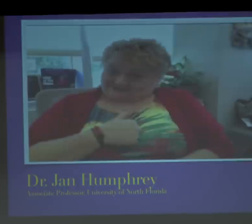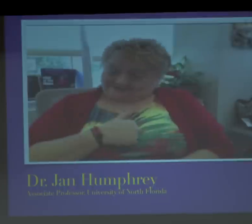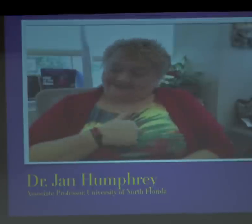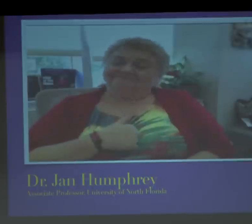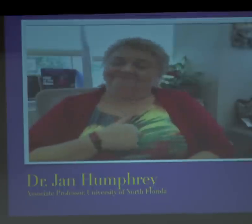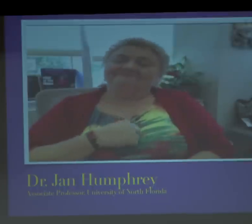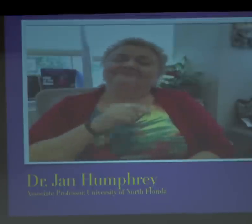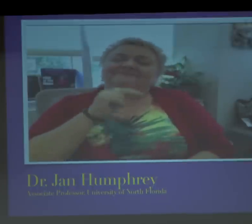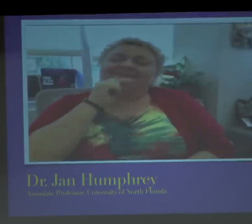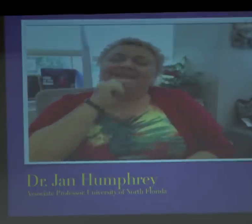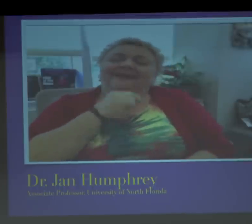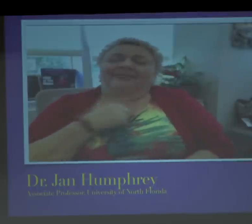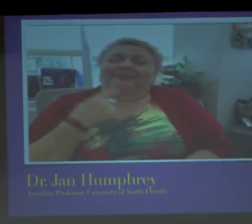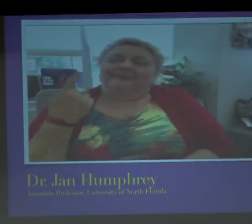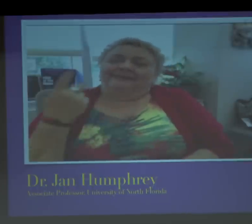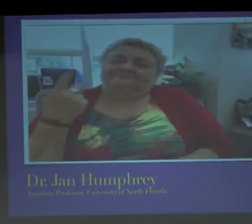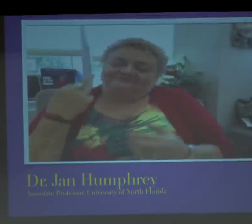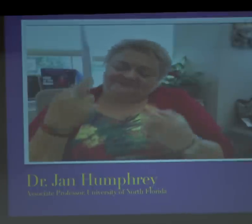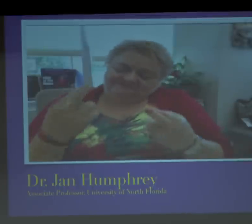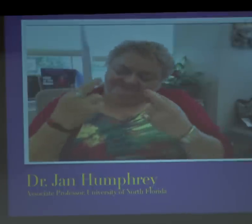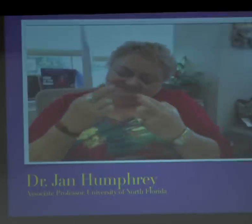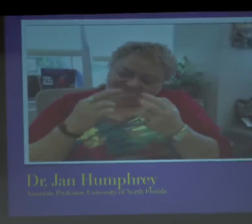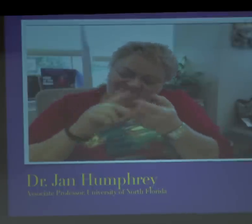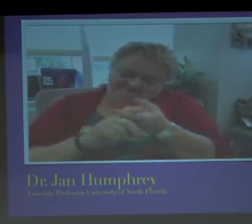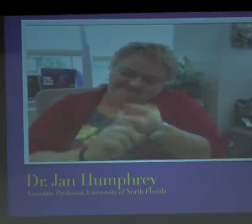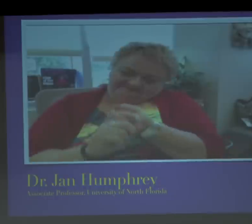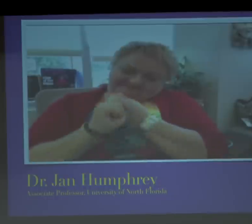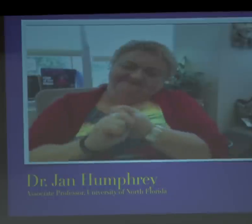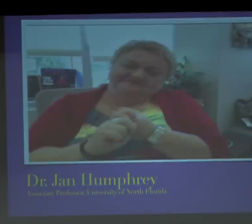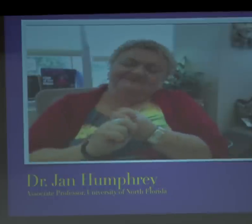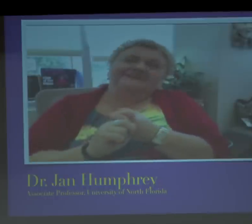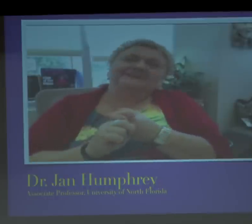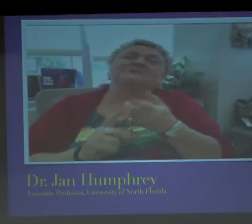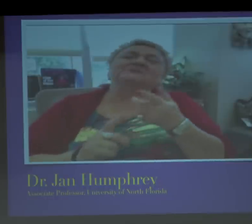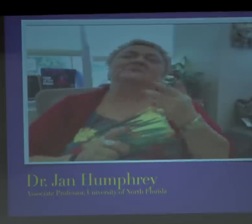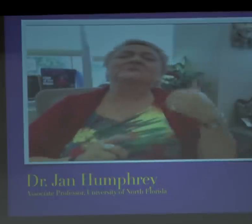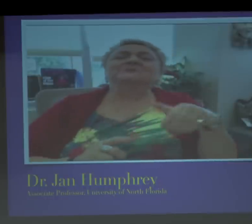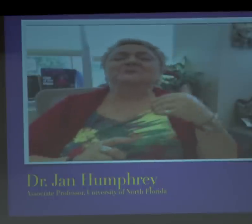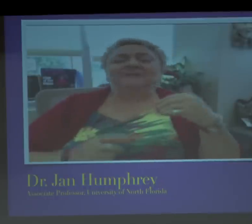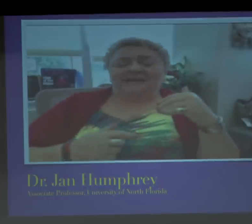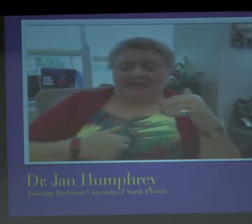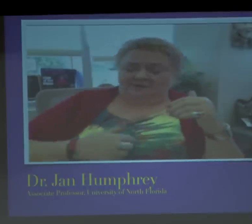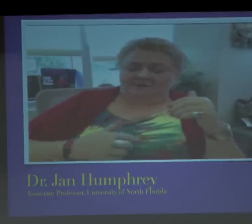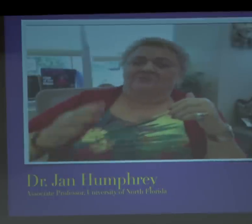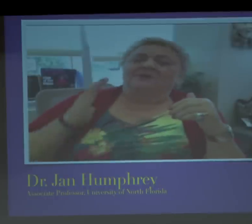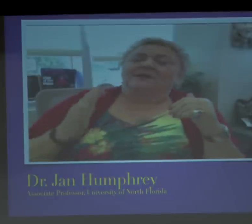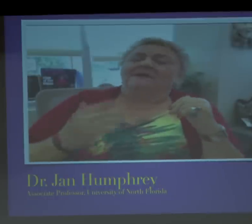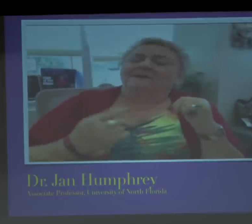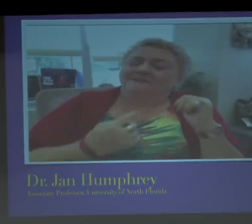Nathie and I were very, very close.